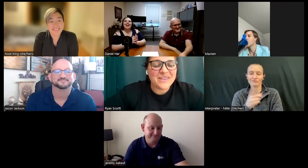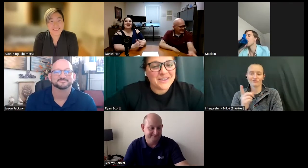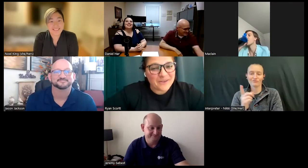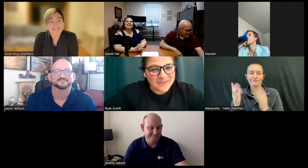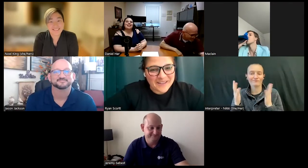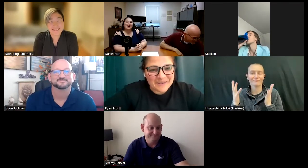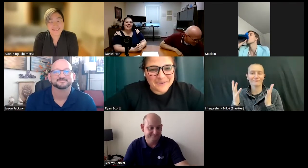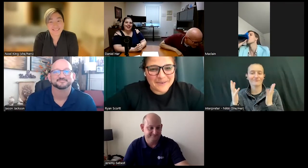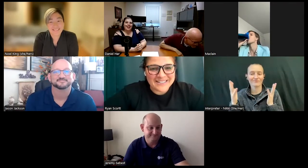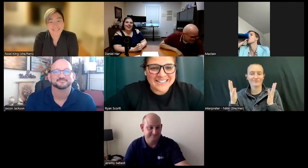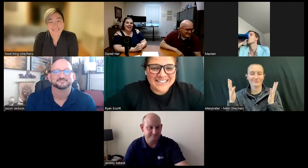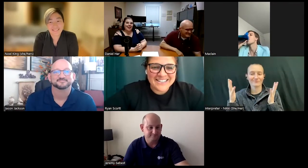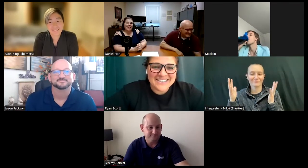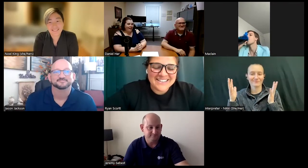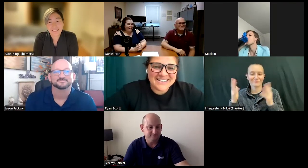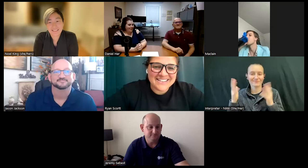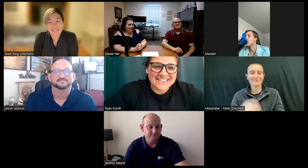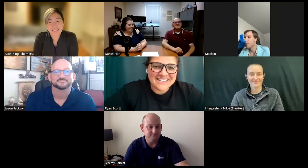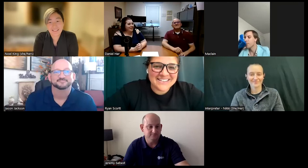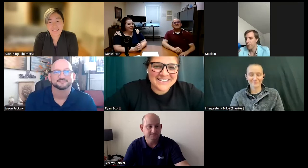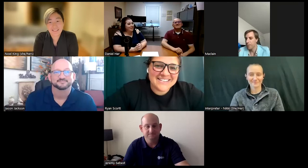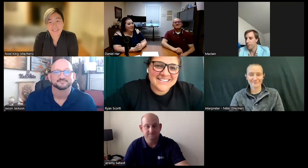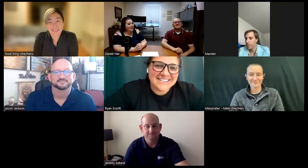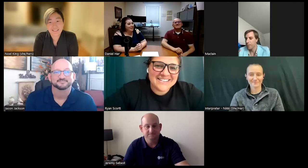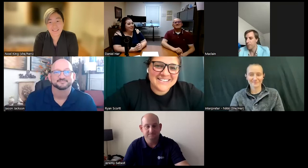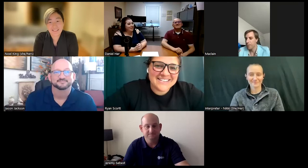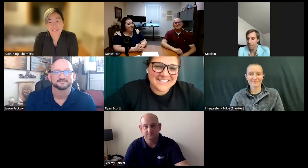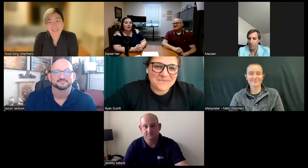thank you, thank you everybody. And this is Angela and we have been so happy to